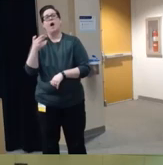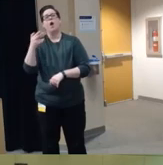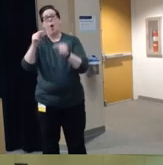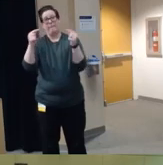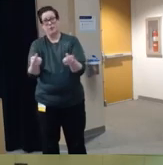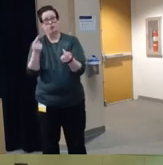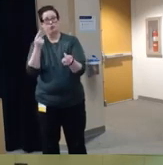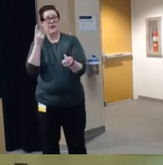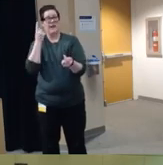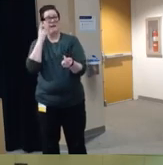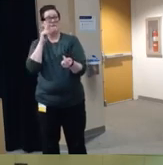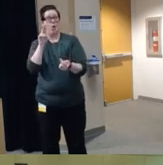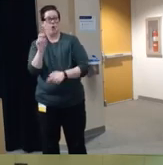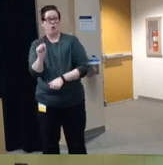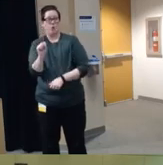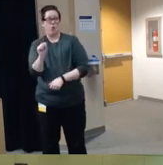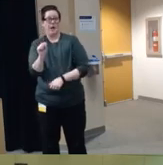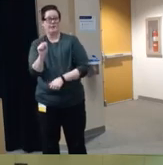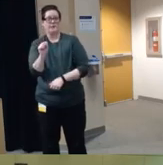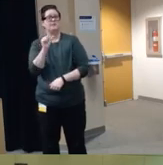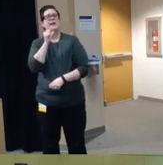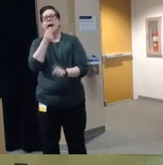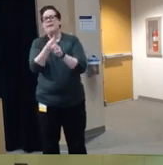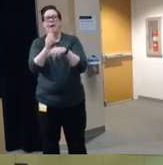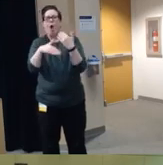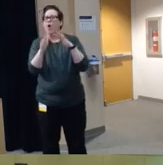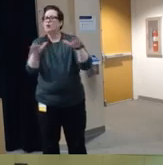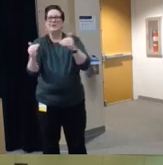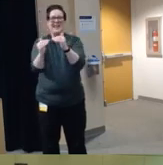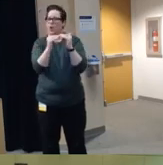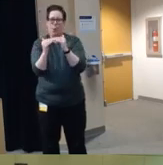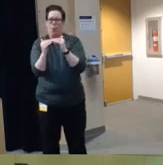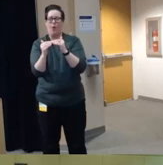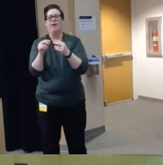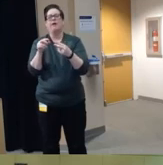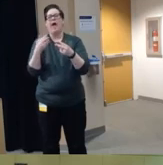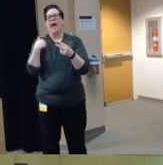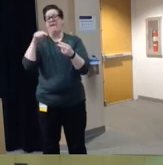doesn't impact all children equally um these two slides um this one and the next are from